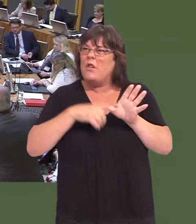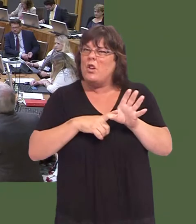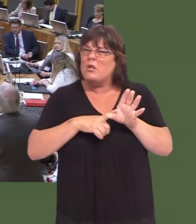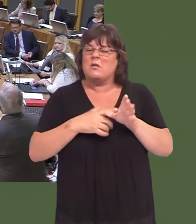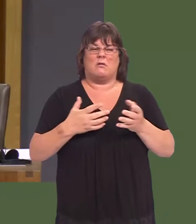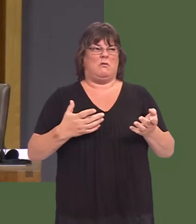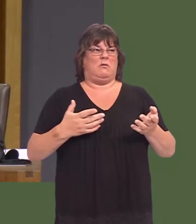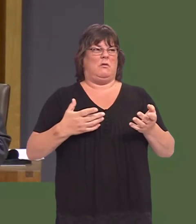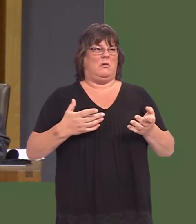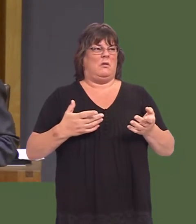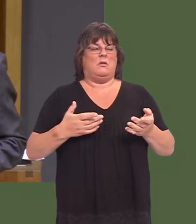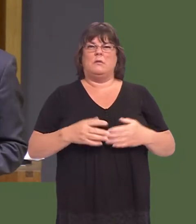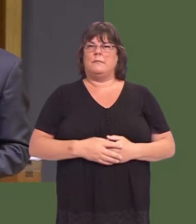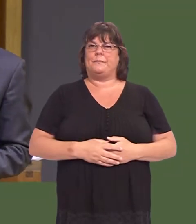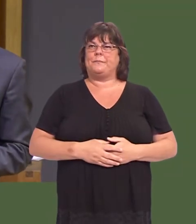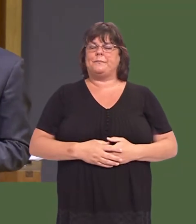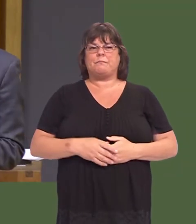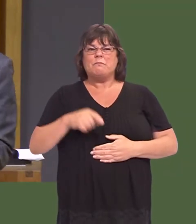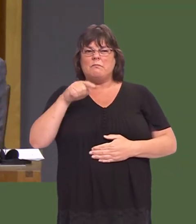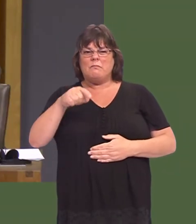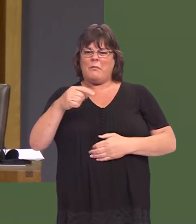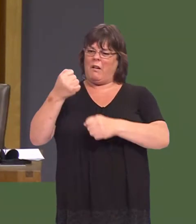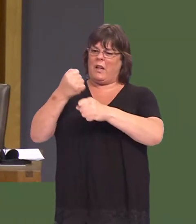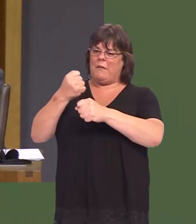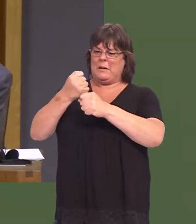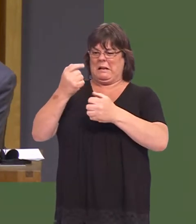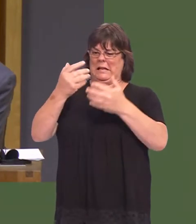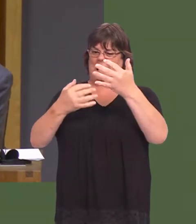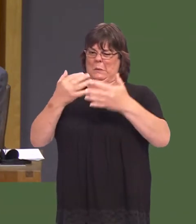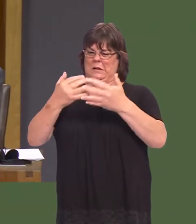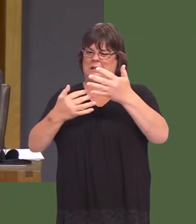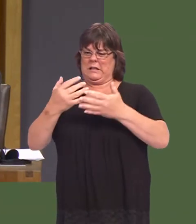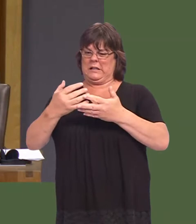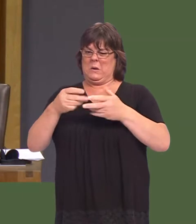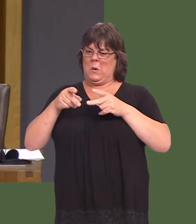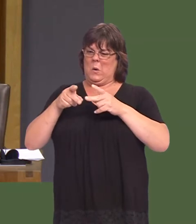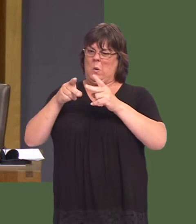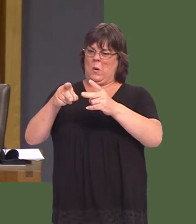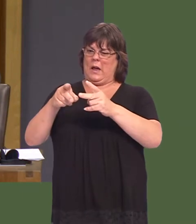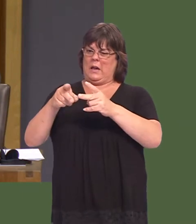Itís absolutely preposterous that these Government accounting conventions should be used to frustrate